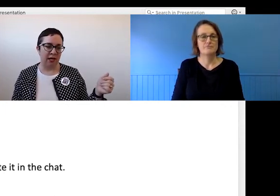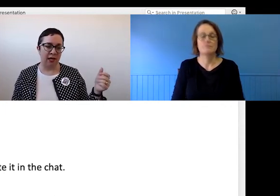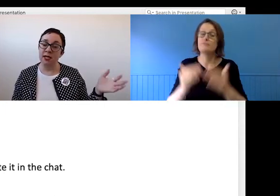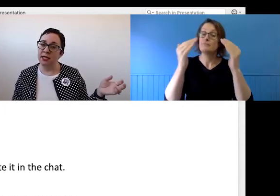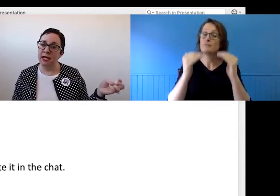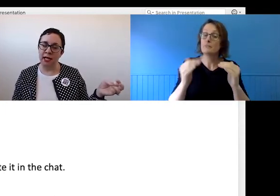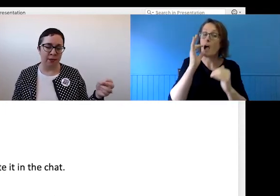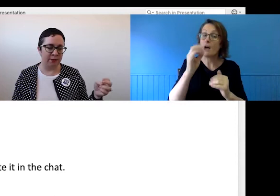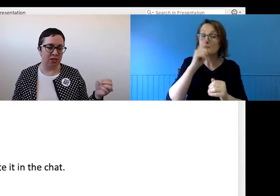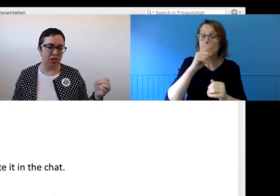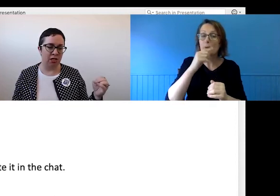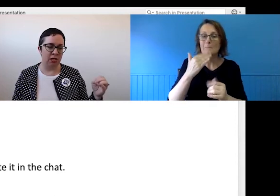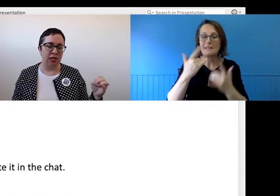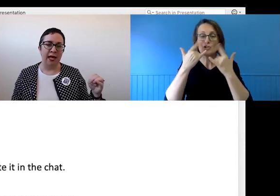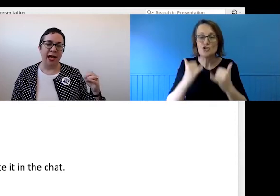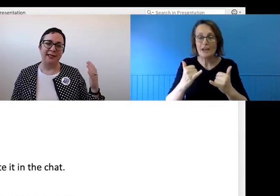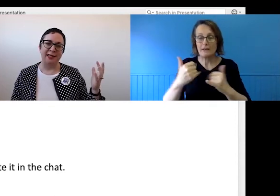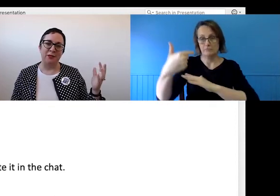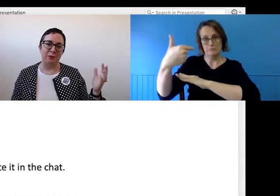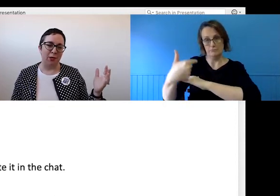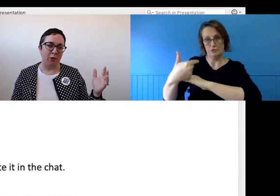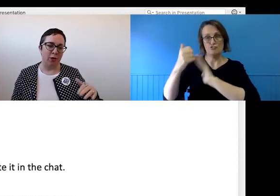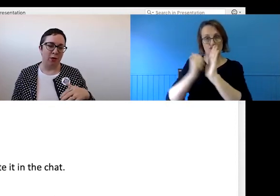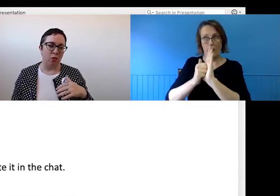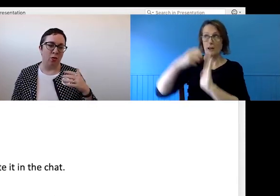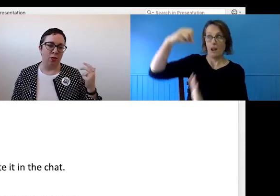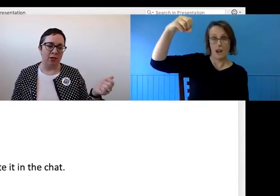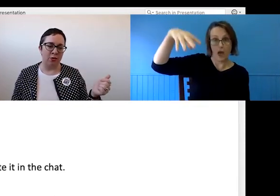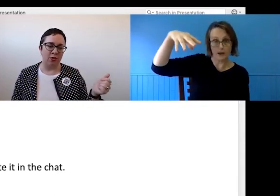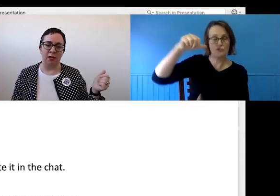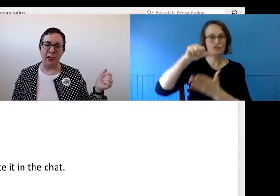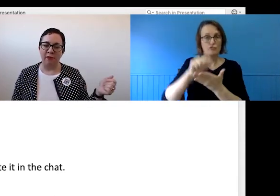lighting and camera position, asking them to blur or use a background